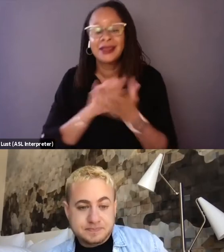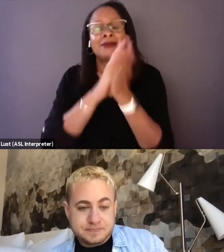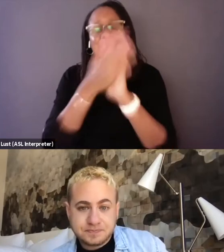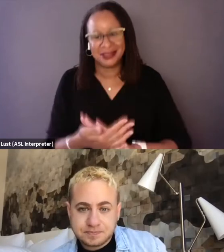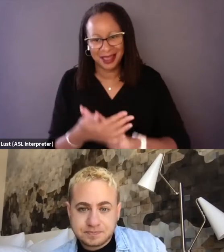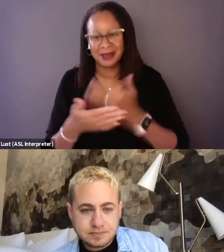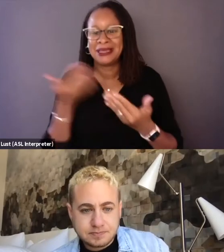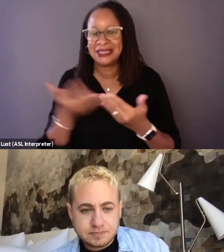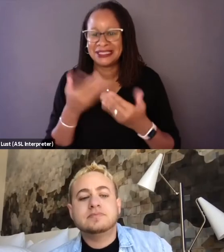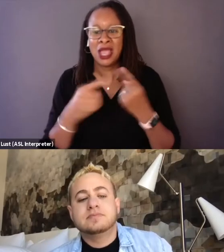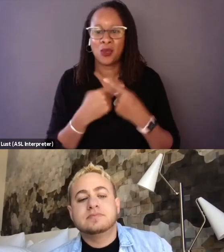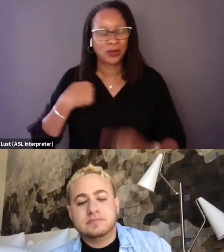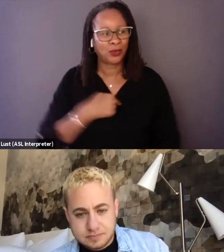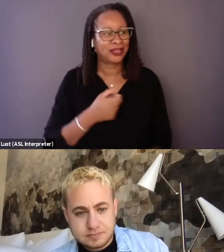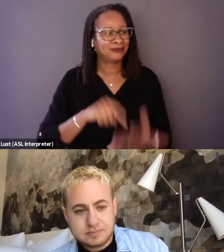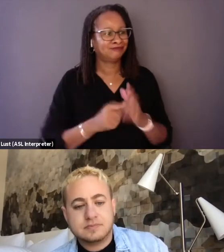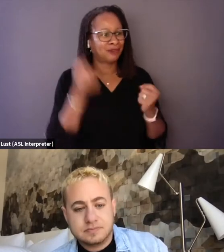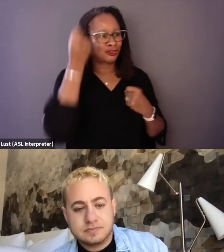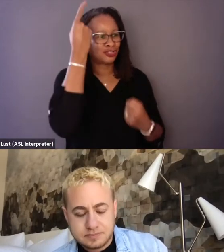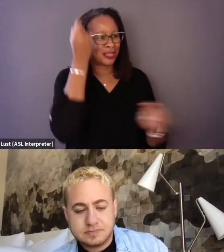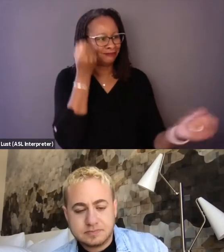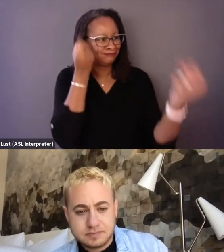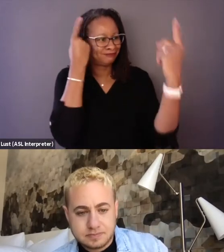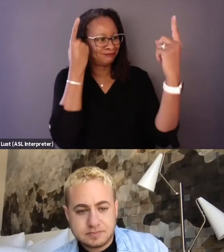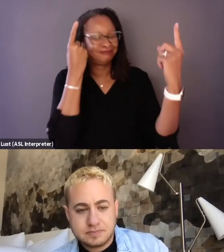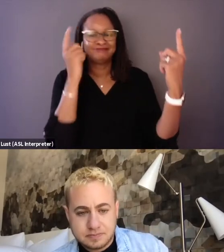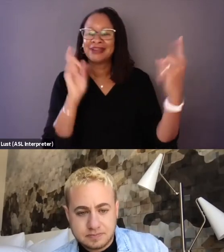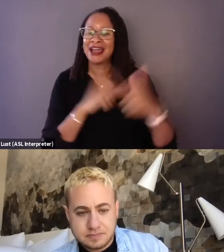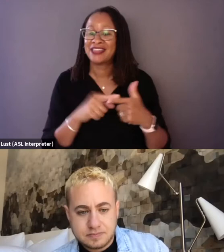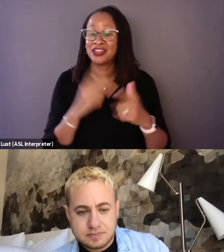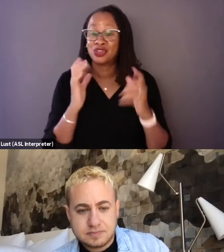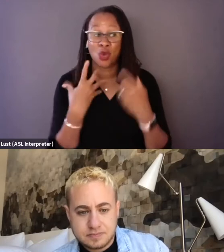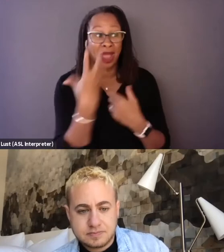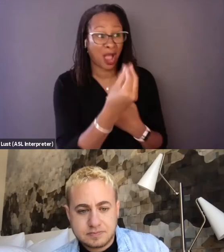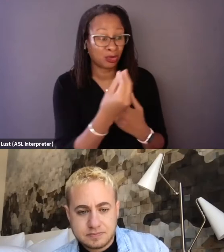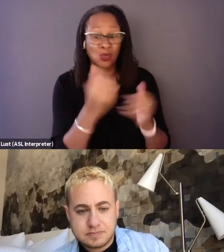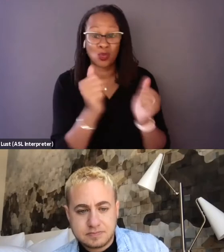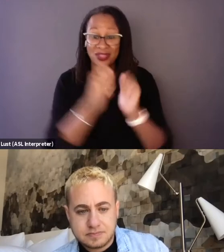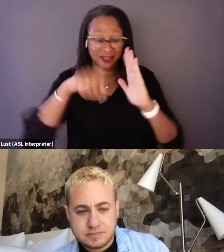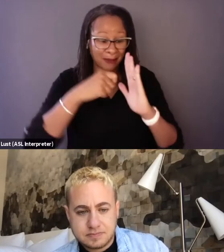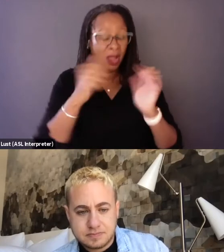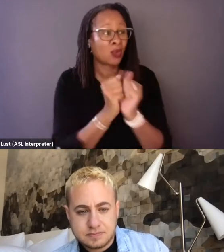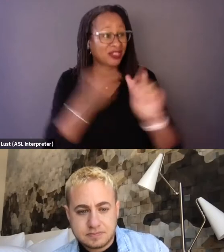that understanding was in place, right? Because then you go out there with an intention and you know where not to point the camera.